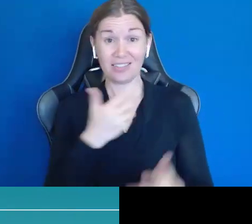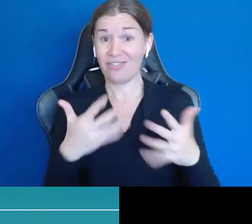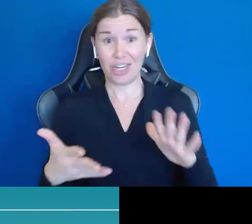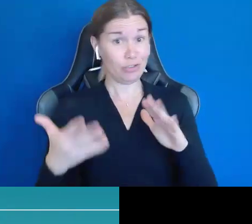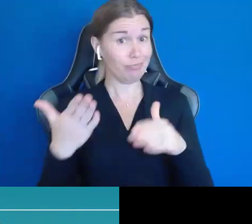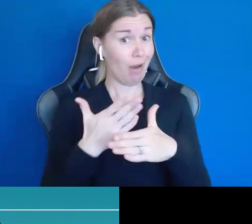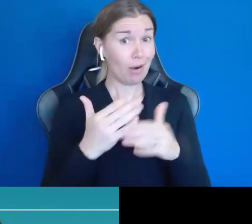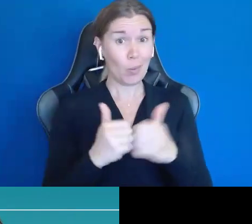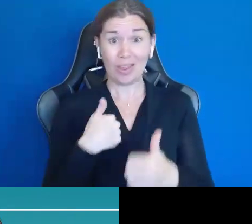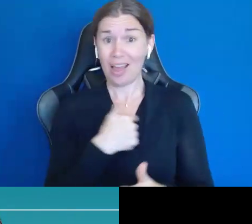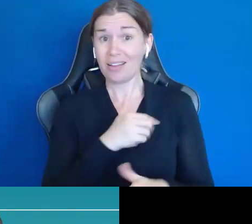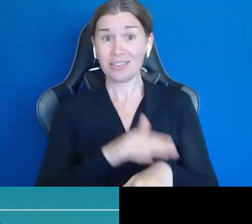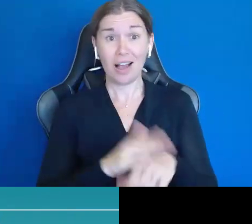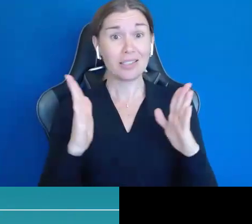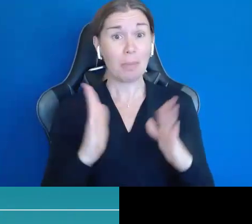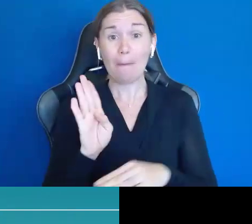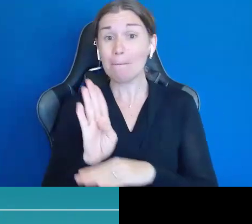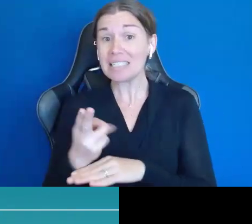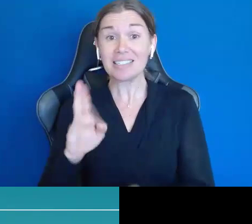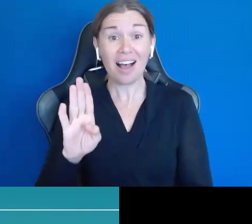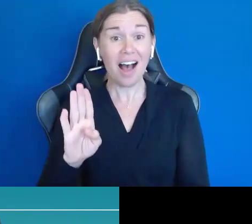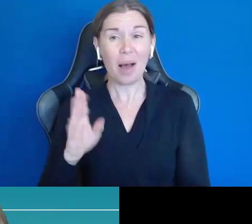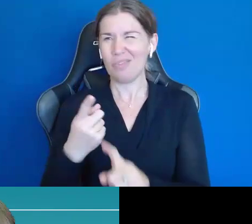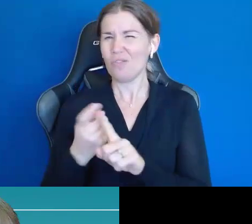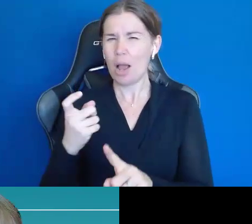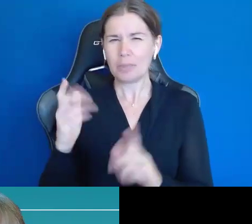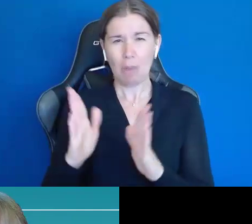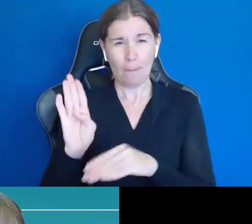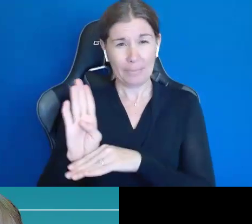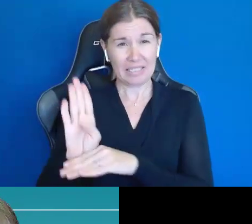our Small Business Hub that's funded by the Small Business Administration.